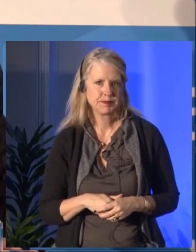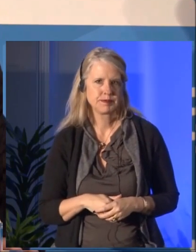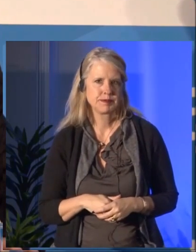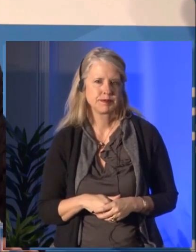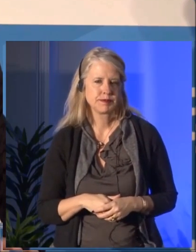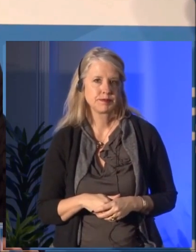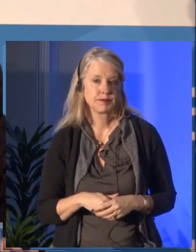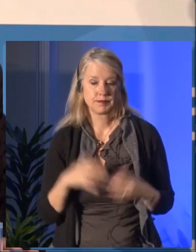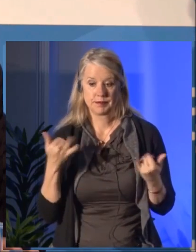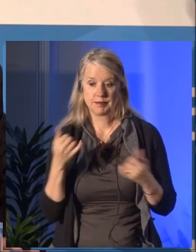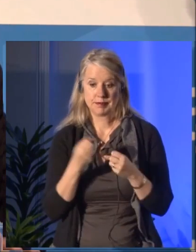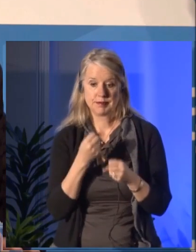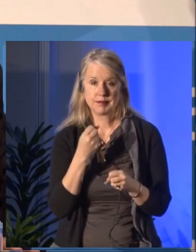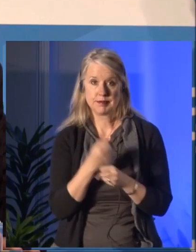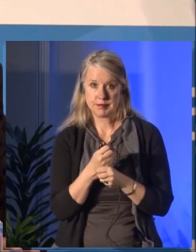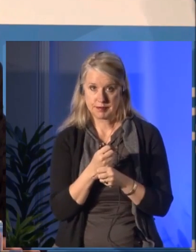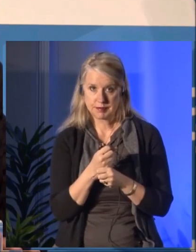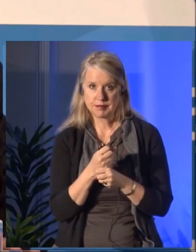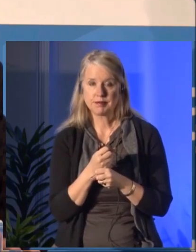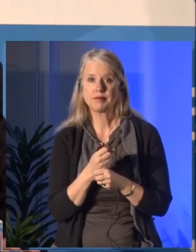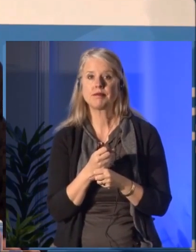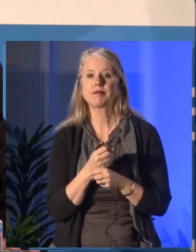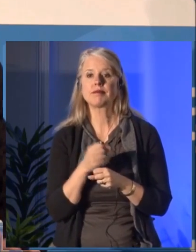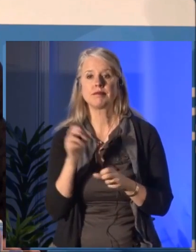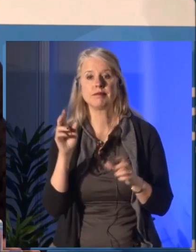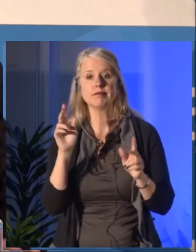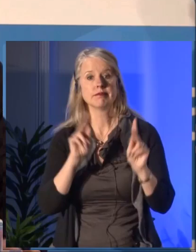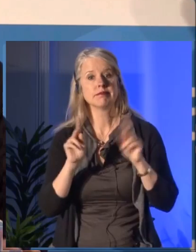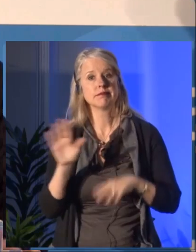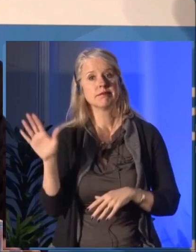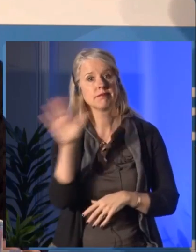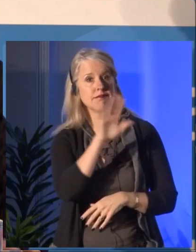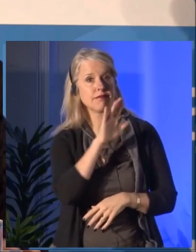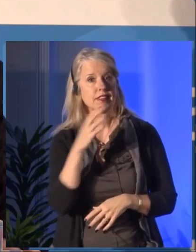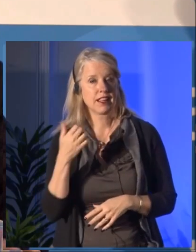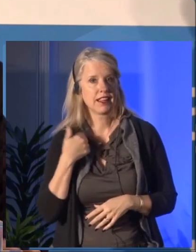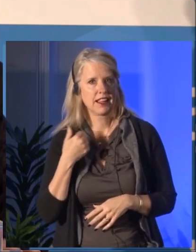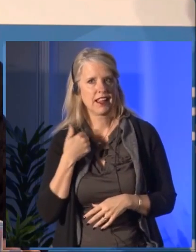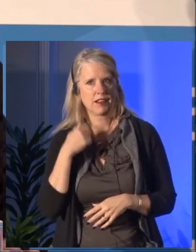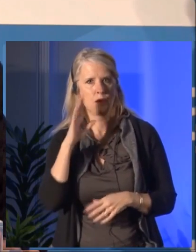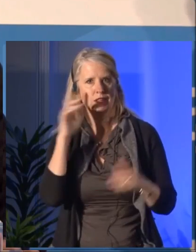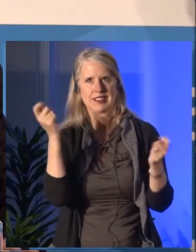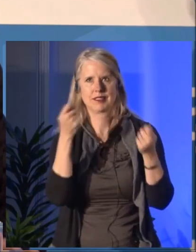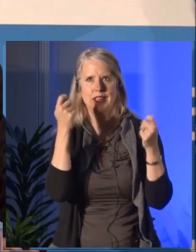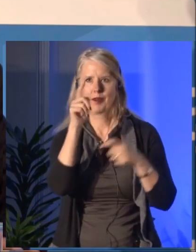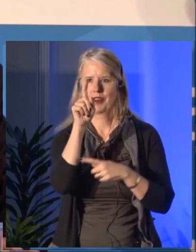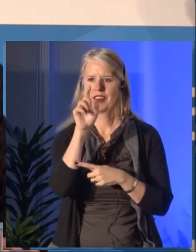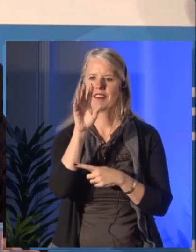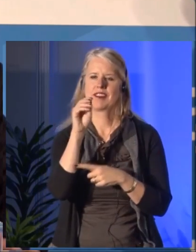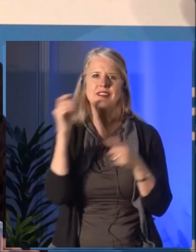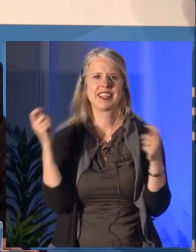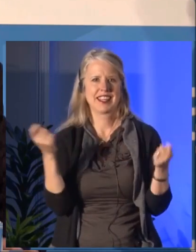through exceptional projects, including those funded through the Canada Council's new chapter program.